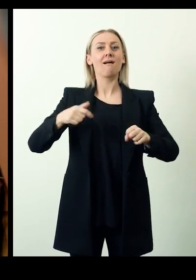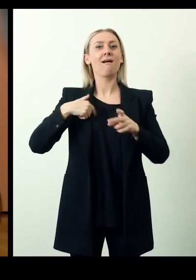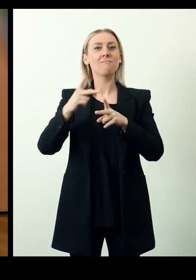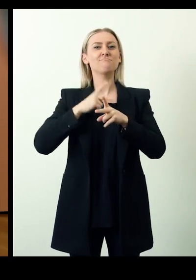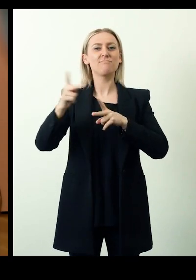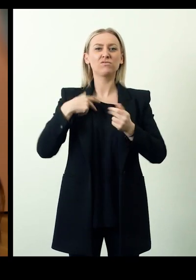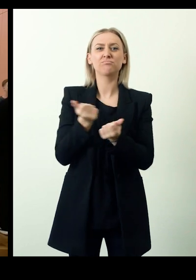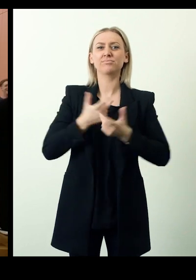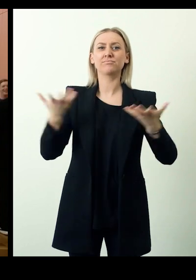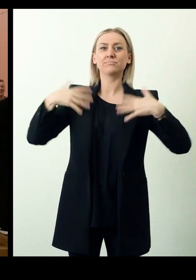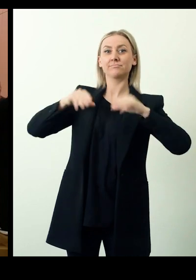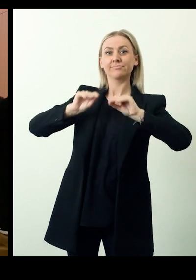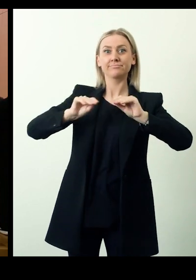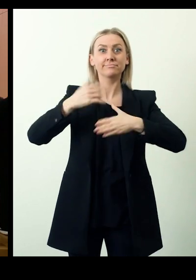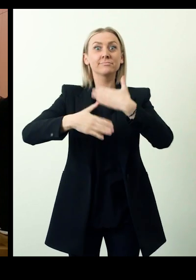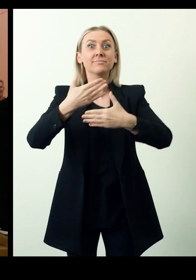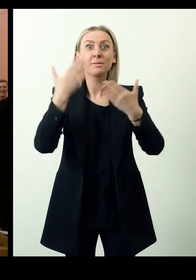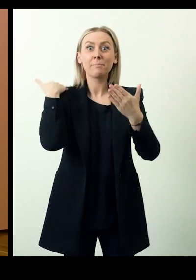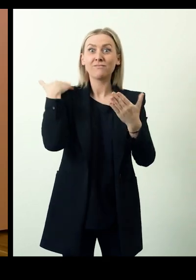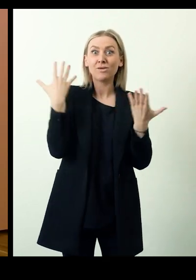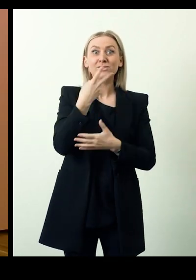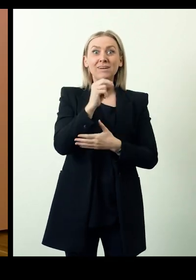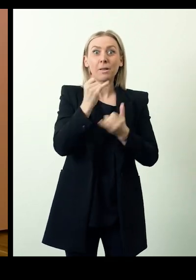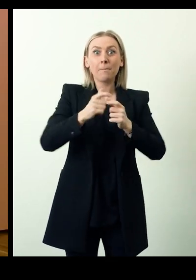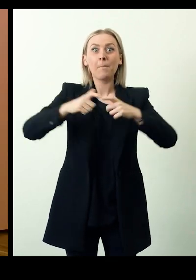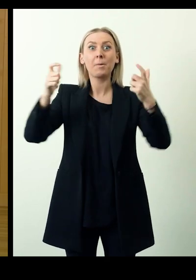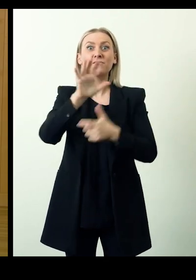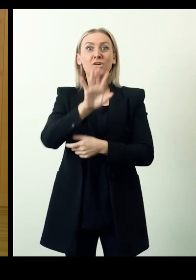The hotel has expanded its workforce from 20 to 54 by 2022.